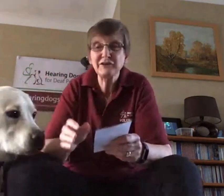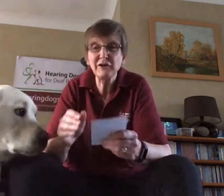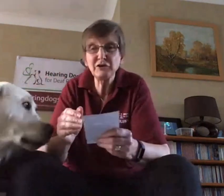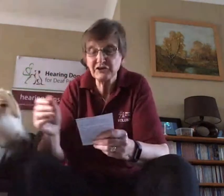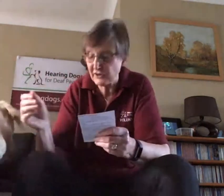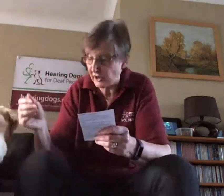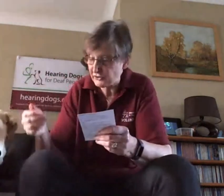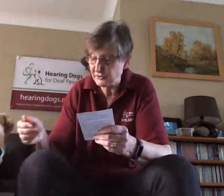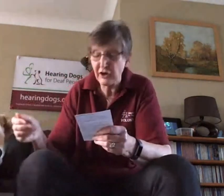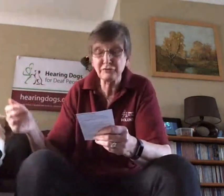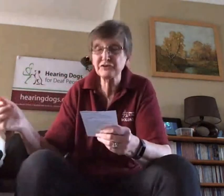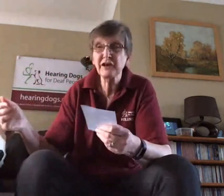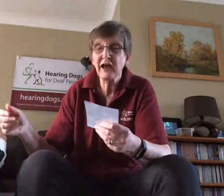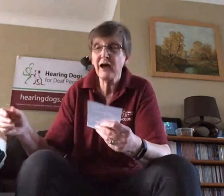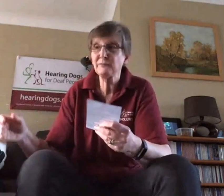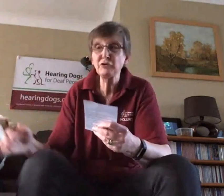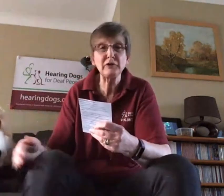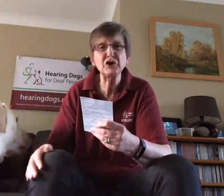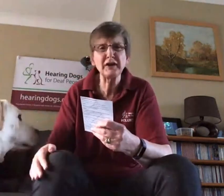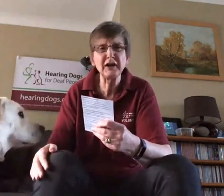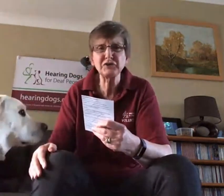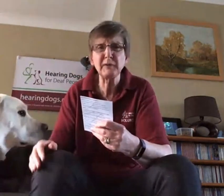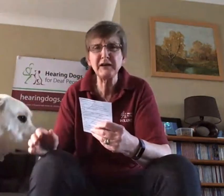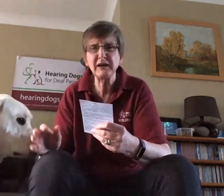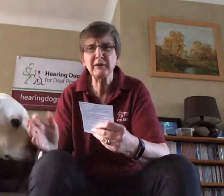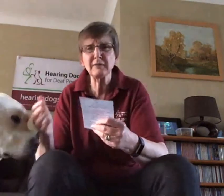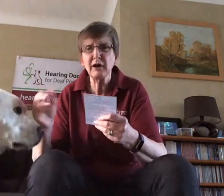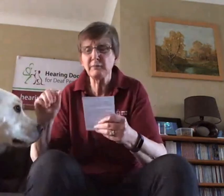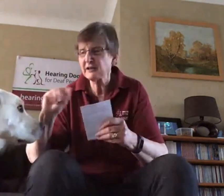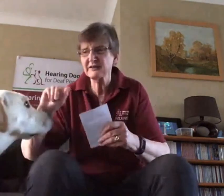So you use his nose, normally trying to nudge my knee but at the moment it's still more